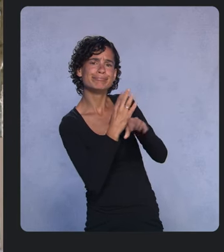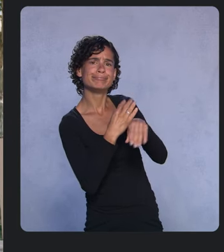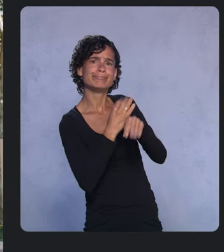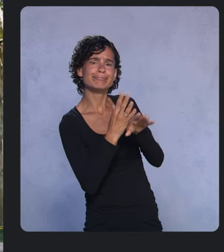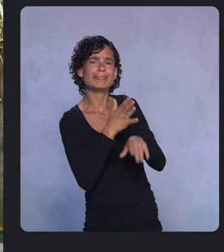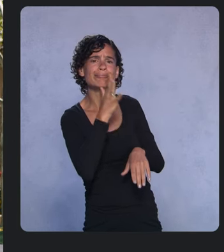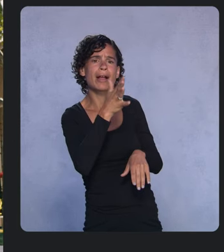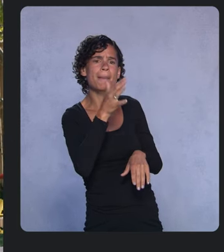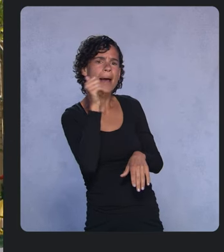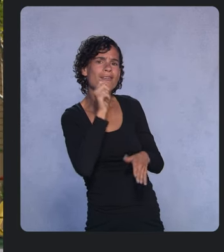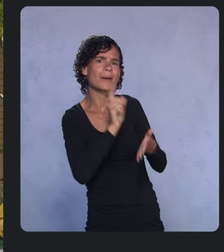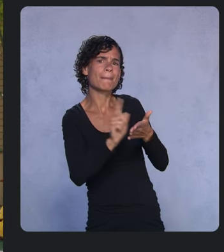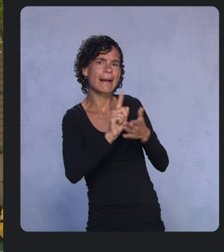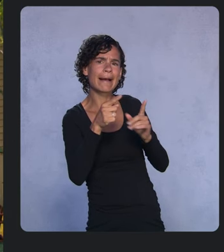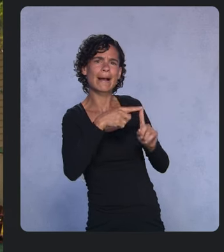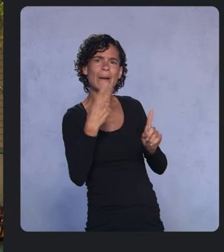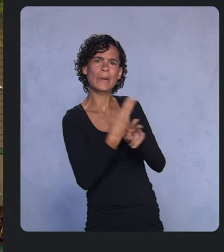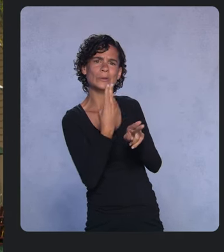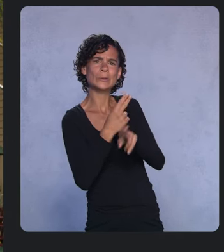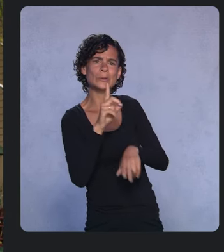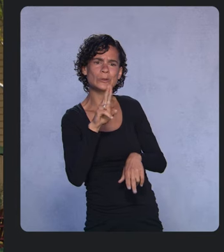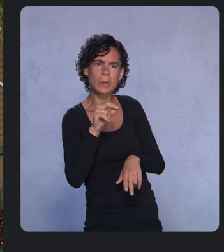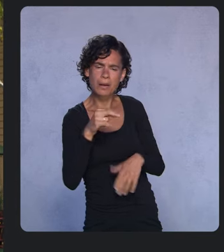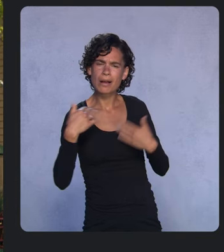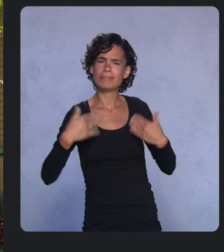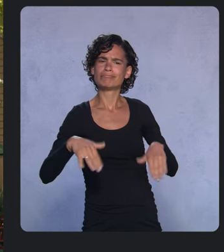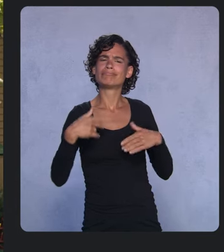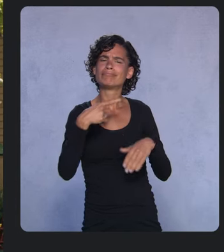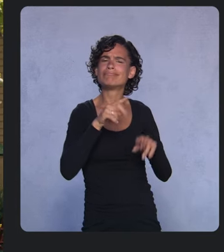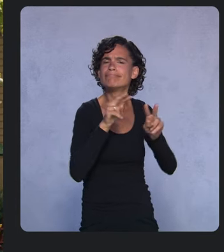We can’t wait to see each other, but it helps us get through a difficult time.